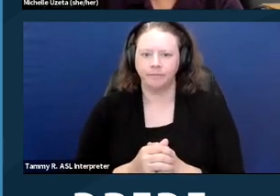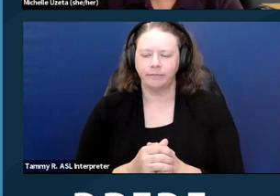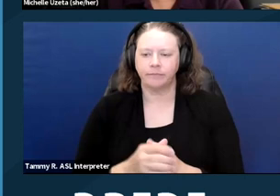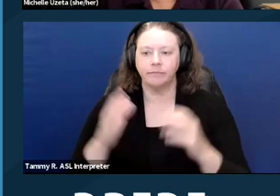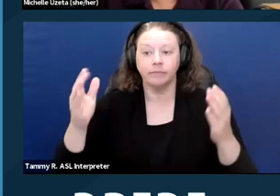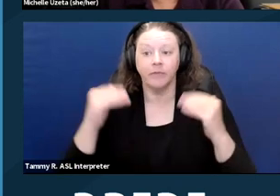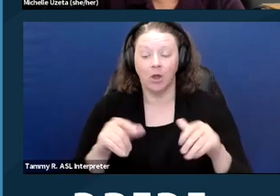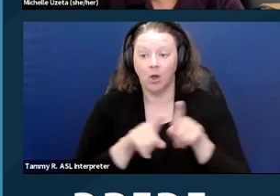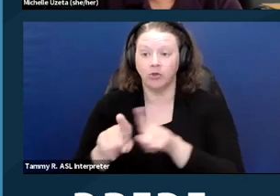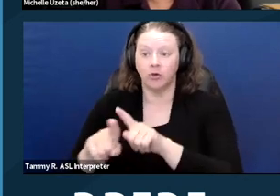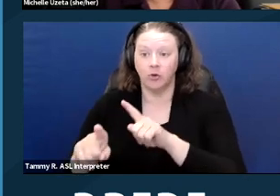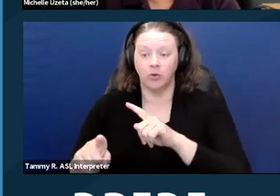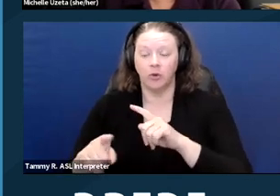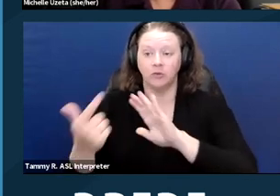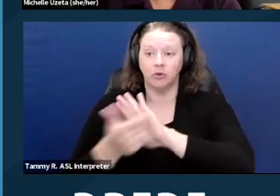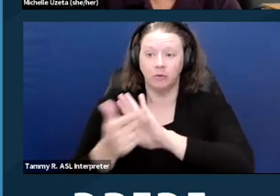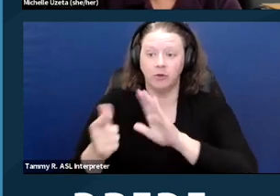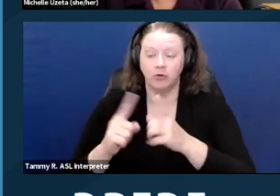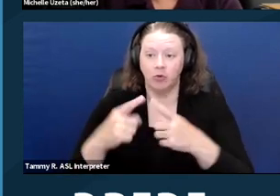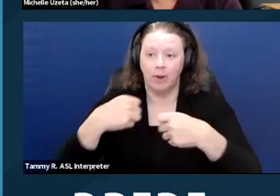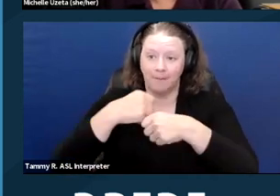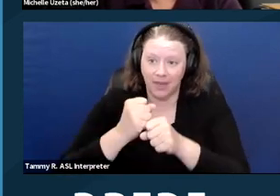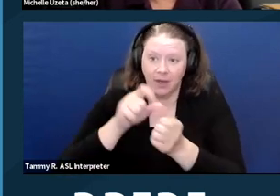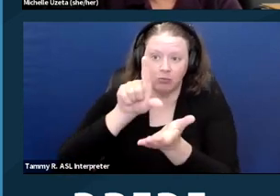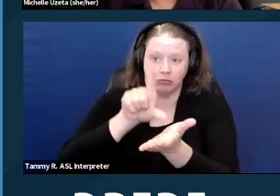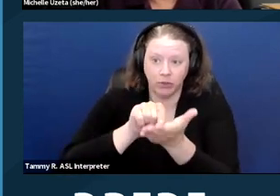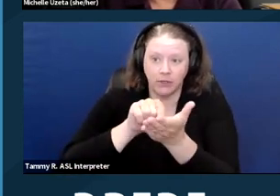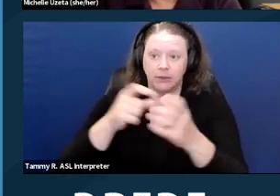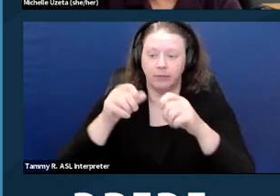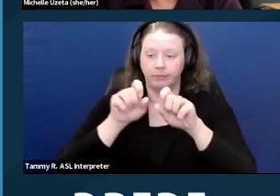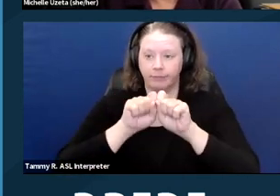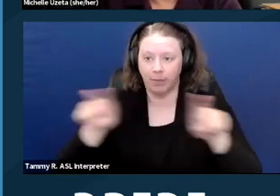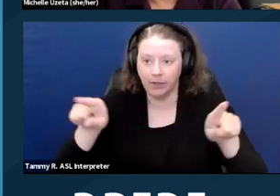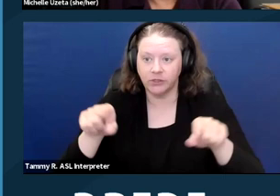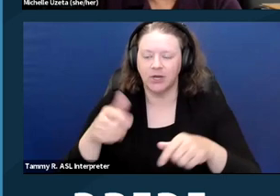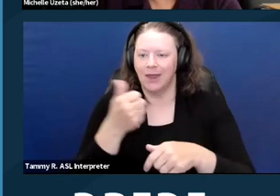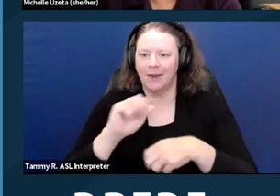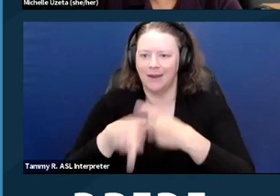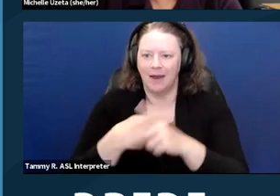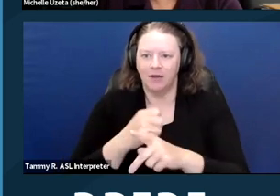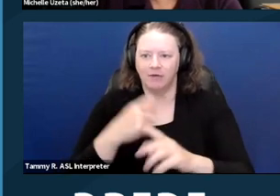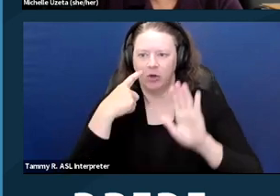It's also prohibited to make or print or publish any kind of notice or statement that indicates